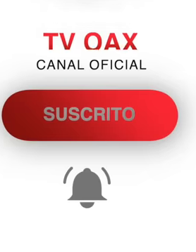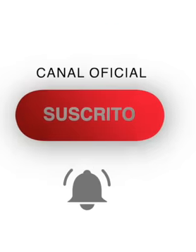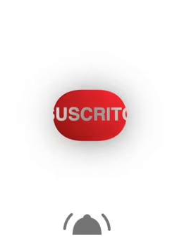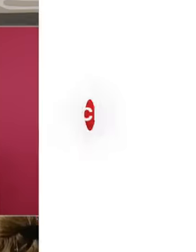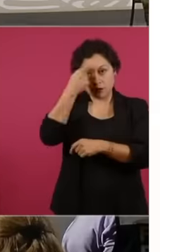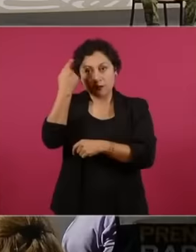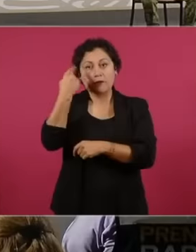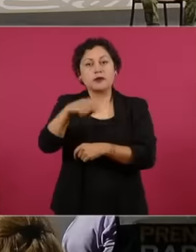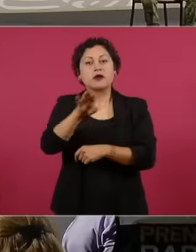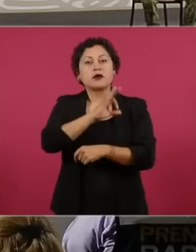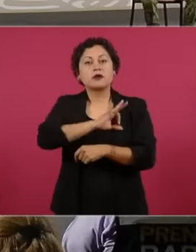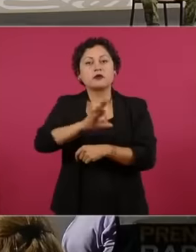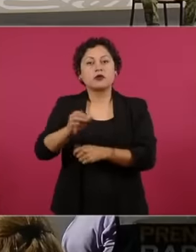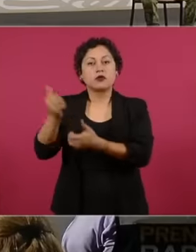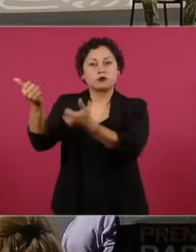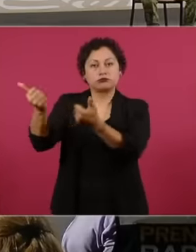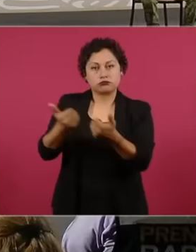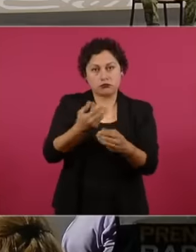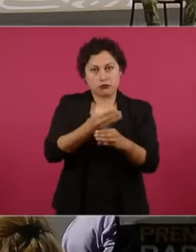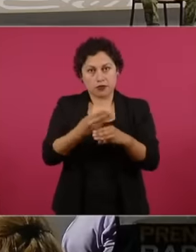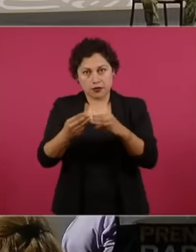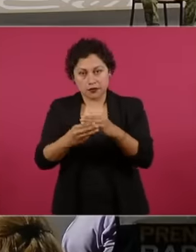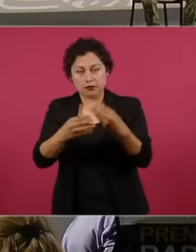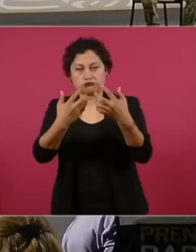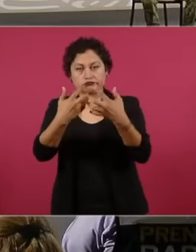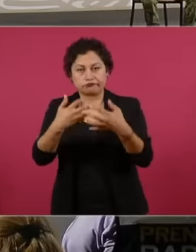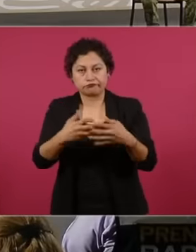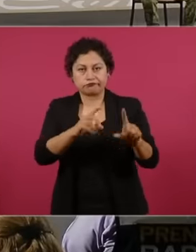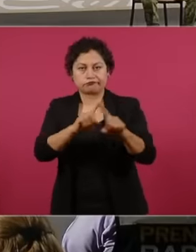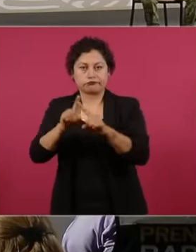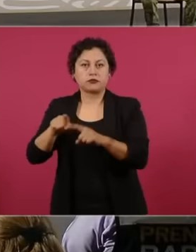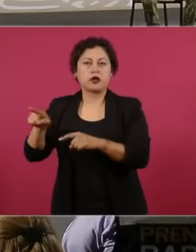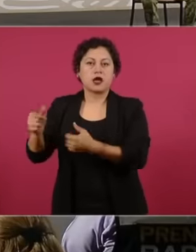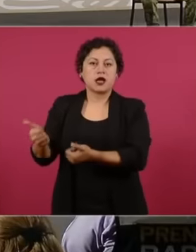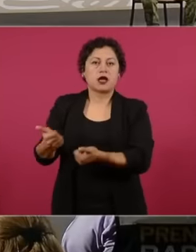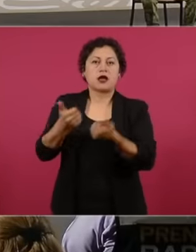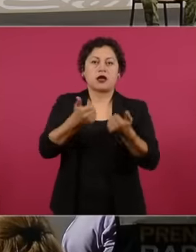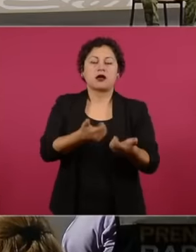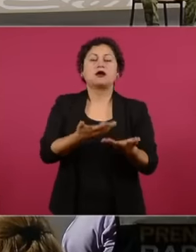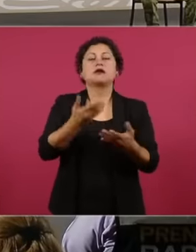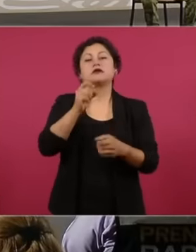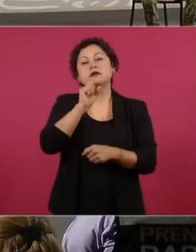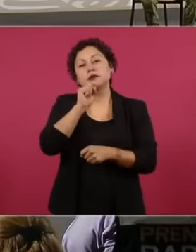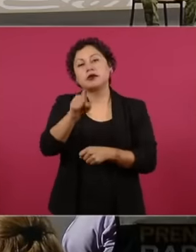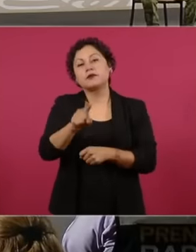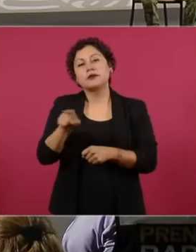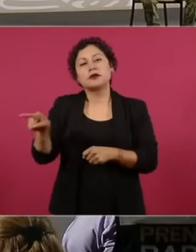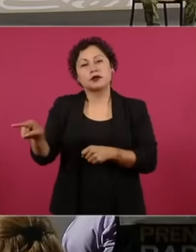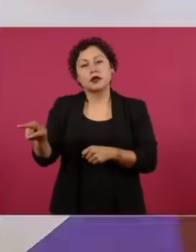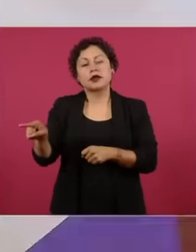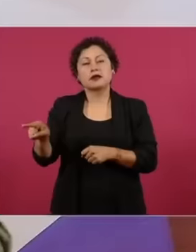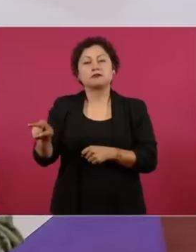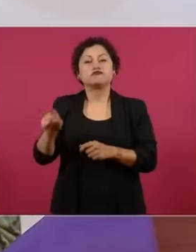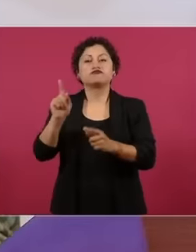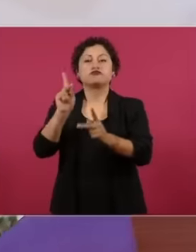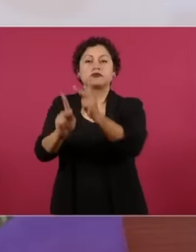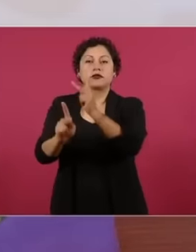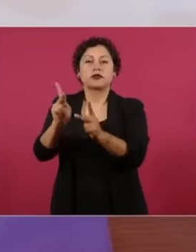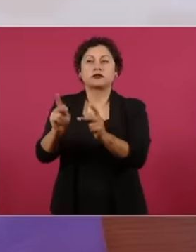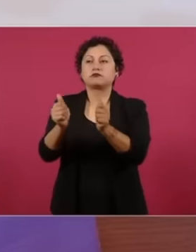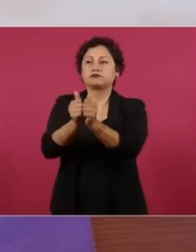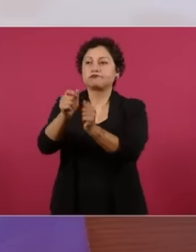with machinery, support in coordination with the local communities. so that